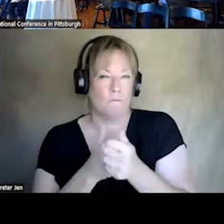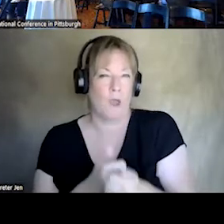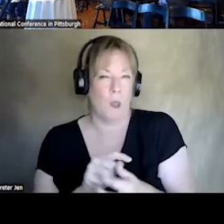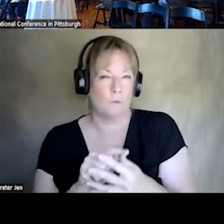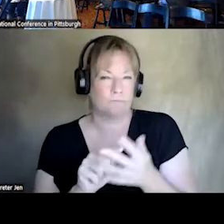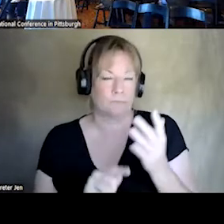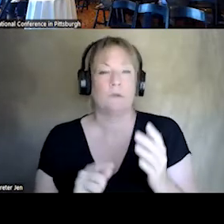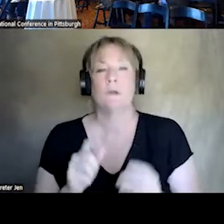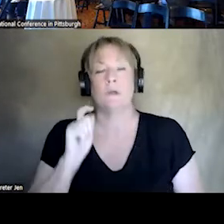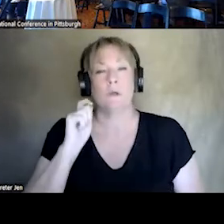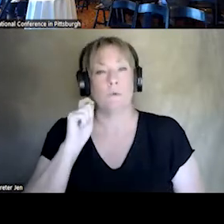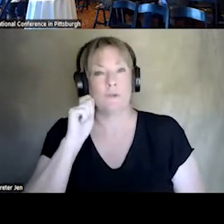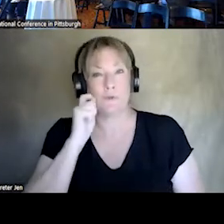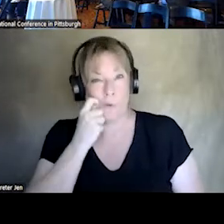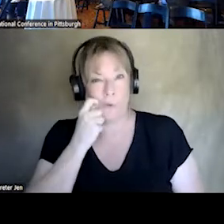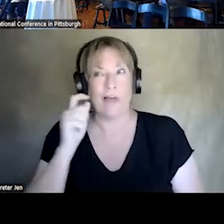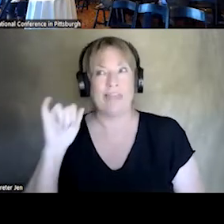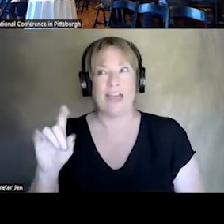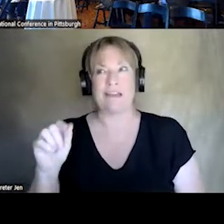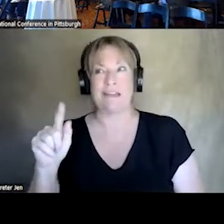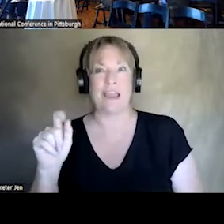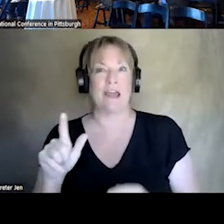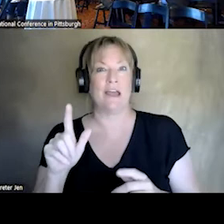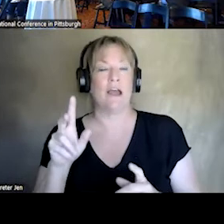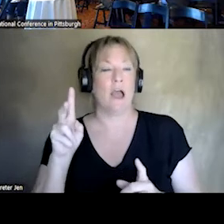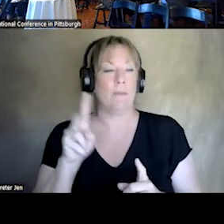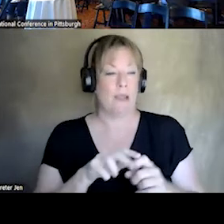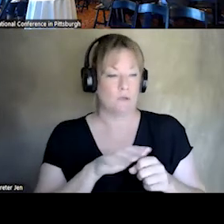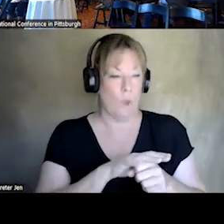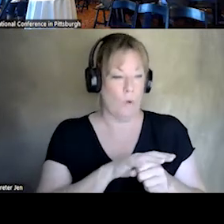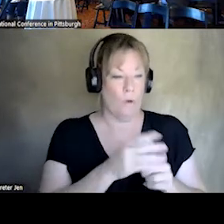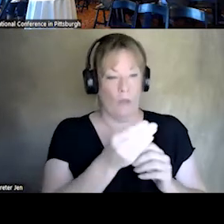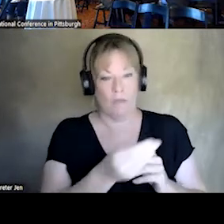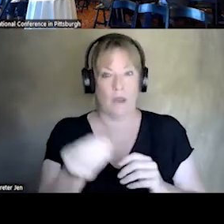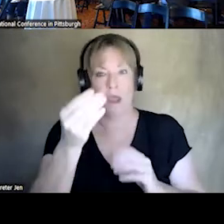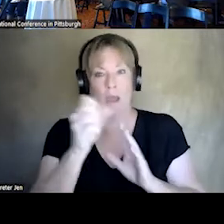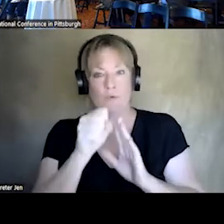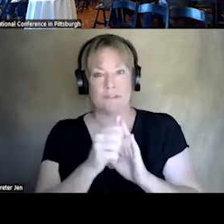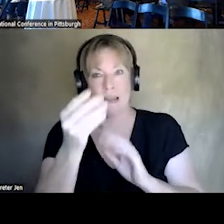THAT DATA GOES INTO THE LOCAL REGION, UP TO THE STATE, ULTIMATELY TO A NATIONAL DATA SET.